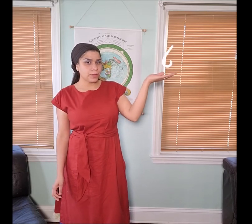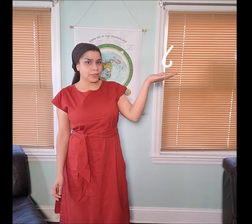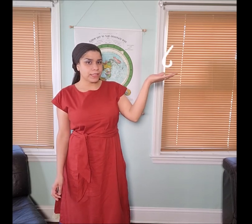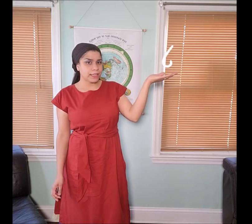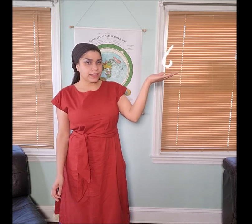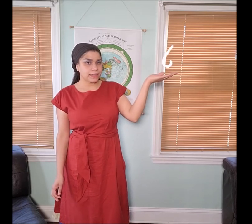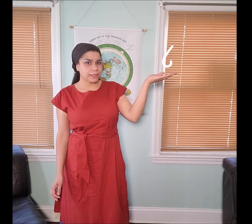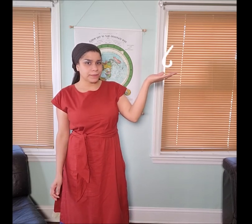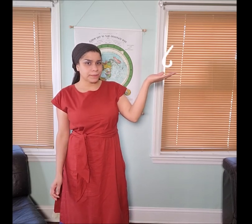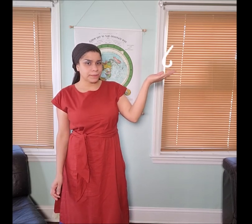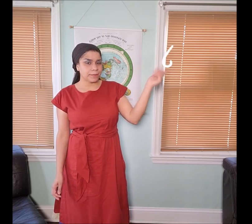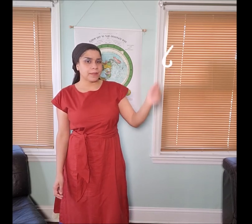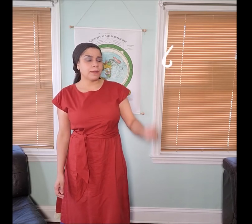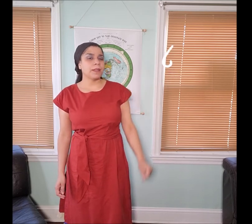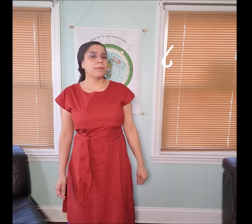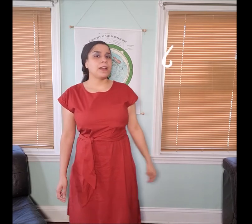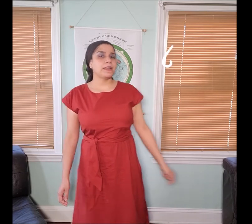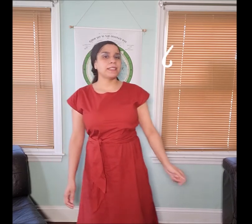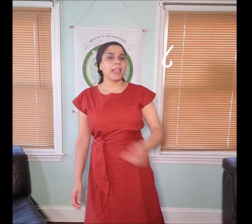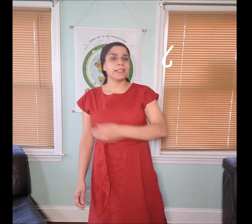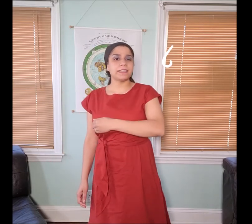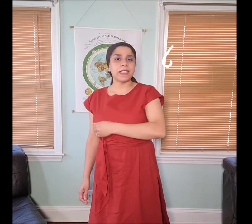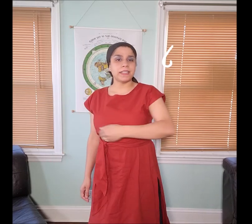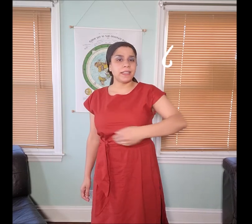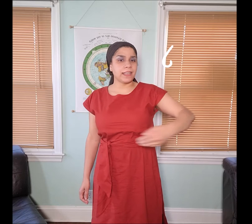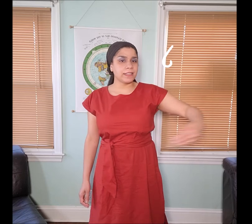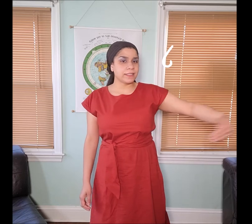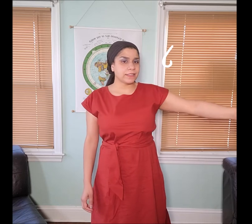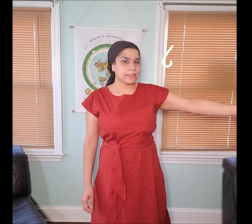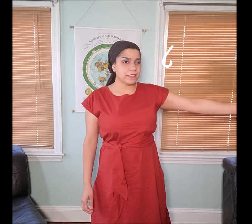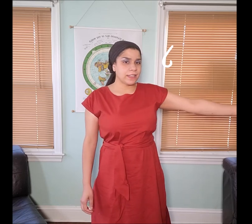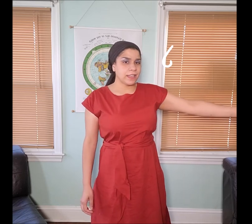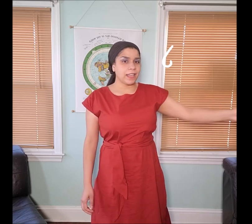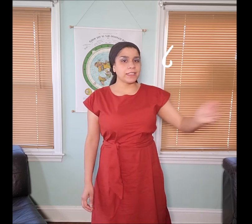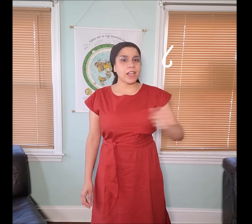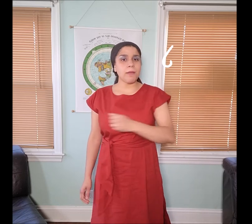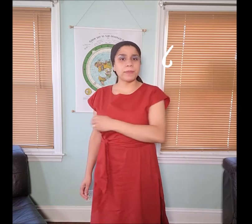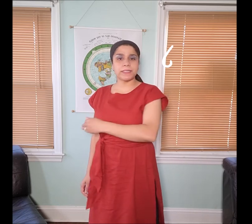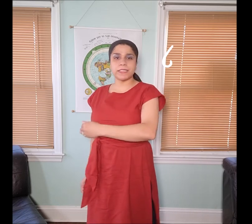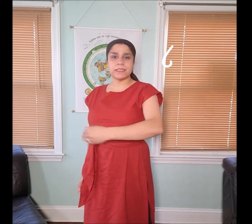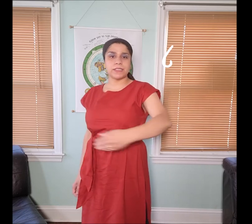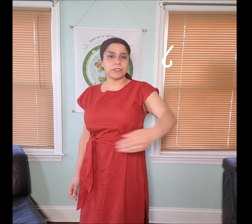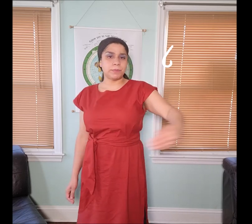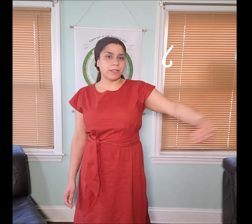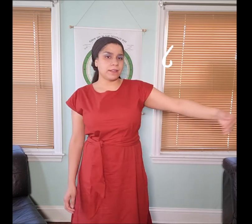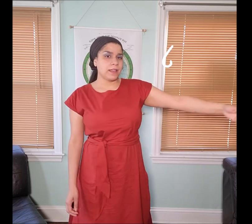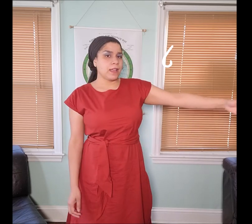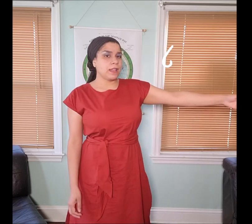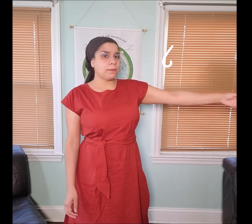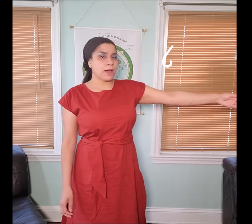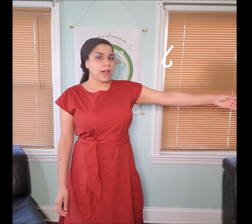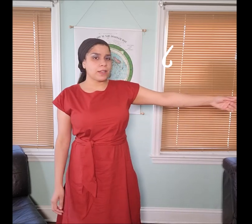looks like this, “lamad” is hand signed like this. It's opposite to “beyth”. "Lamad"